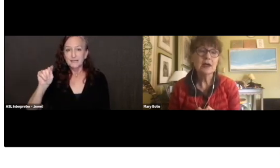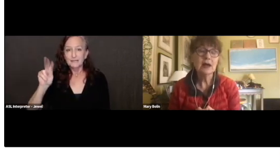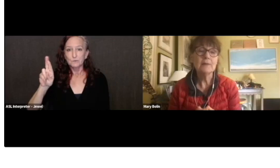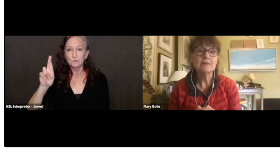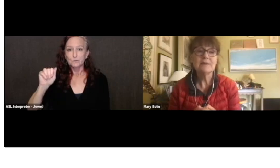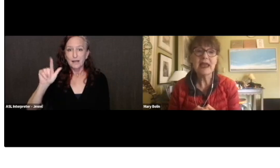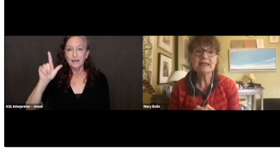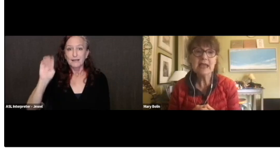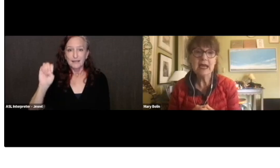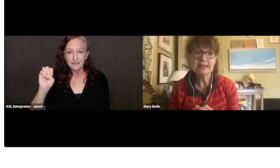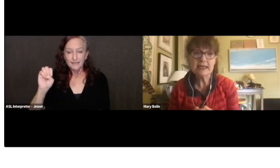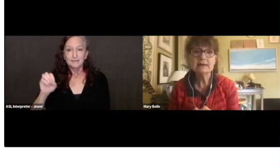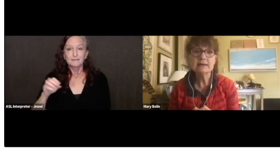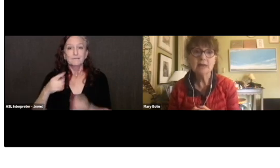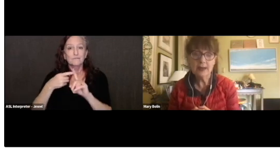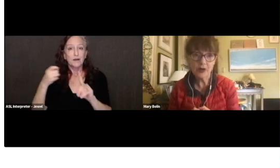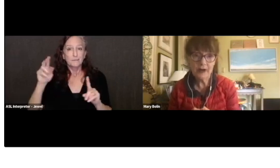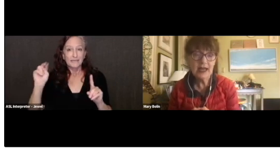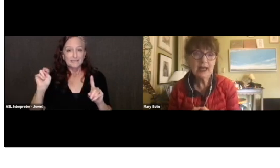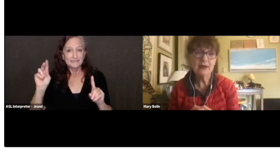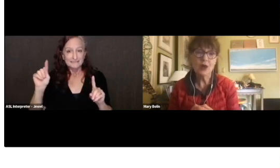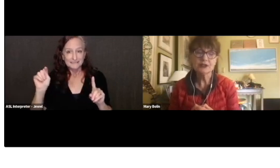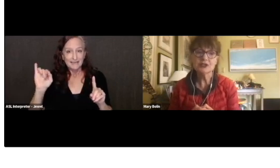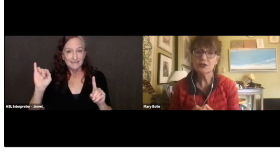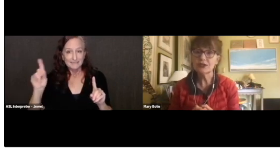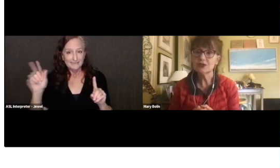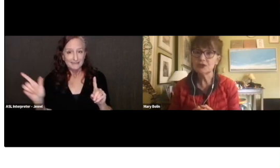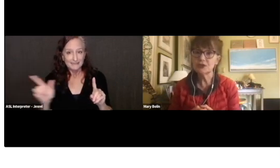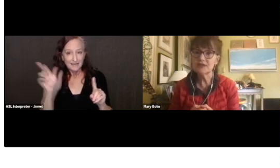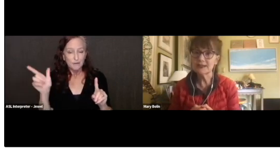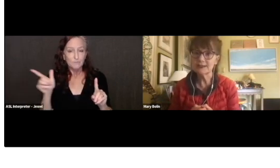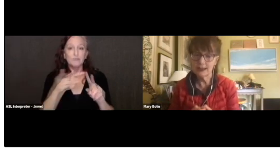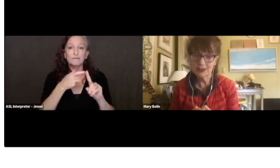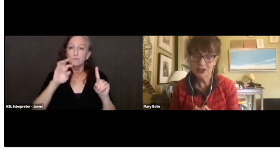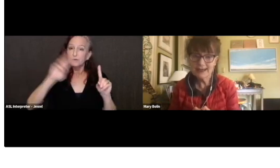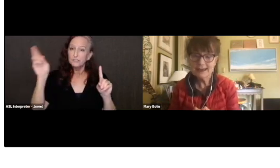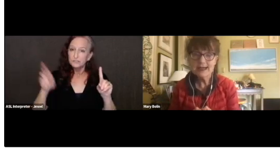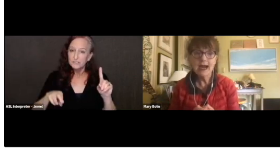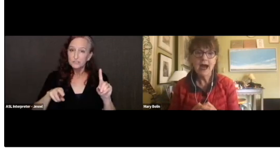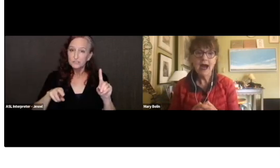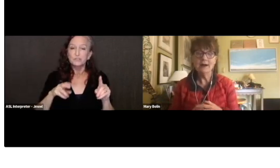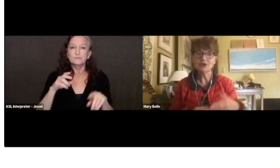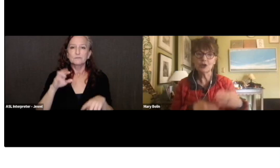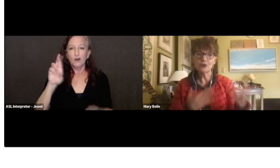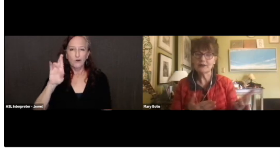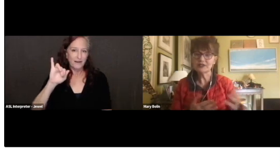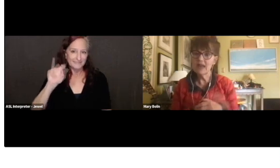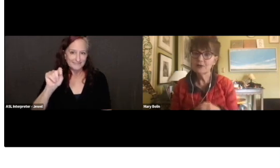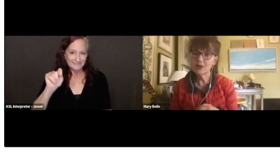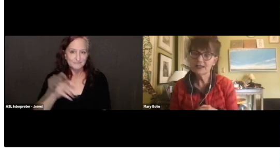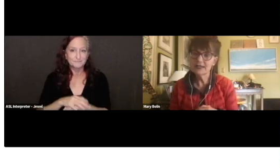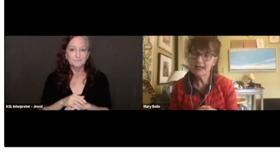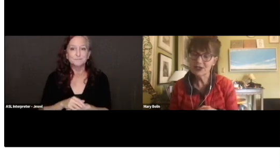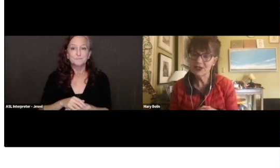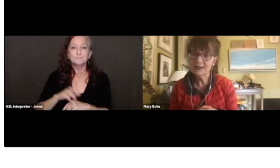at Rochester Institute of Technology. Joan will have a slide presentation.